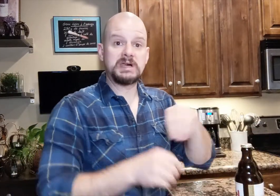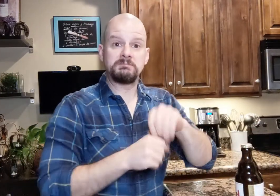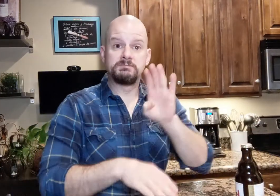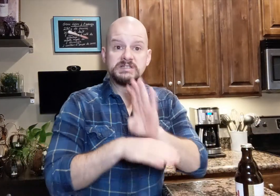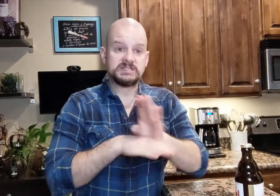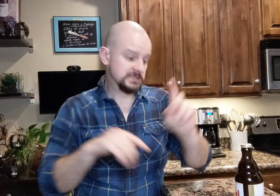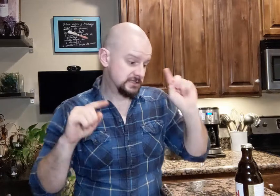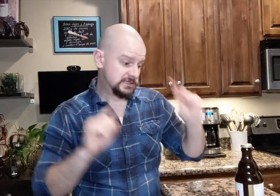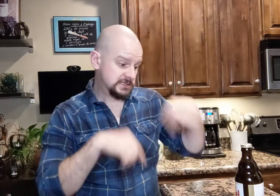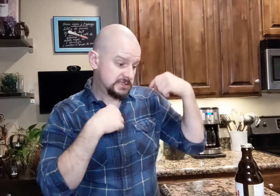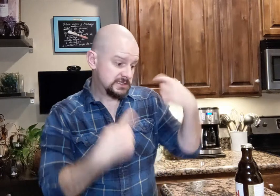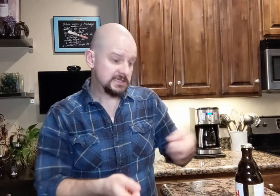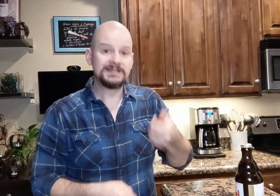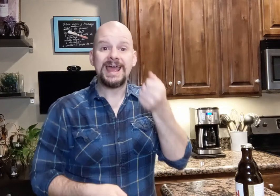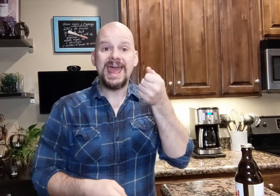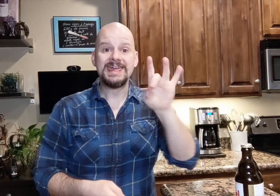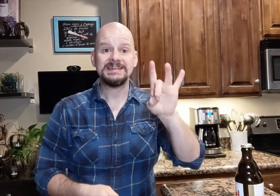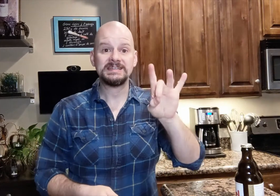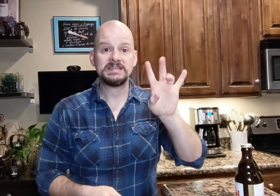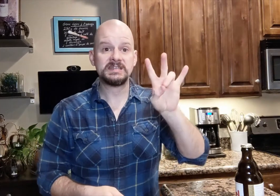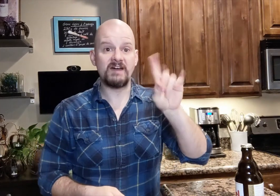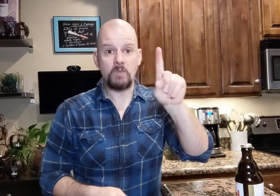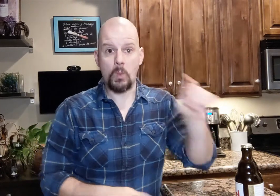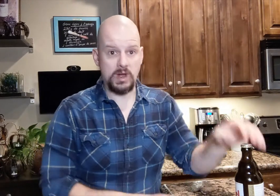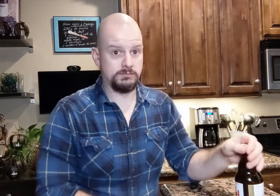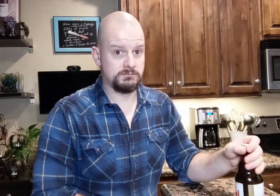This has been in business since 1871.